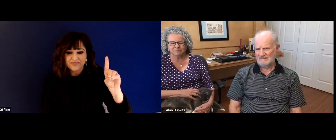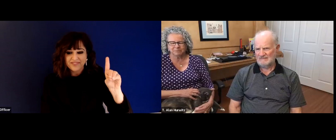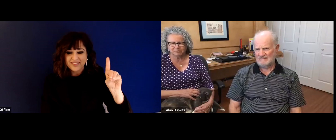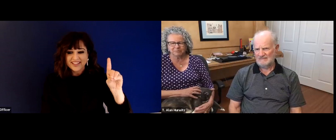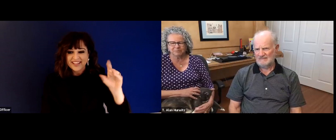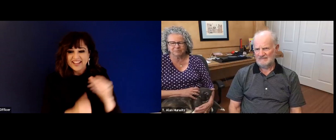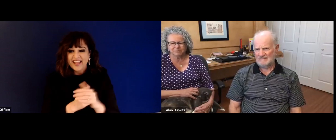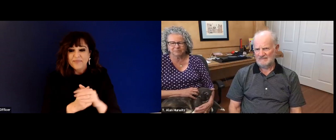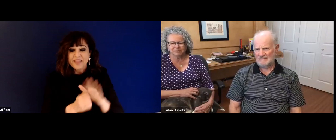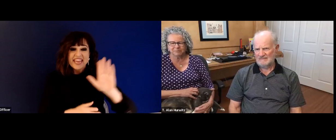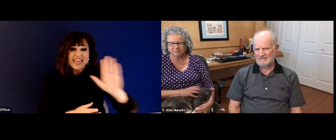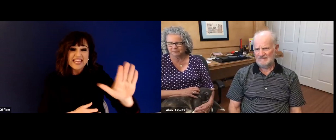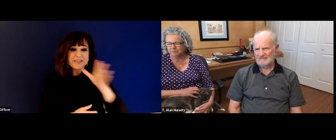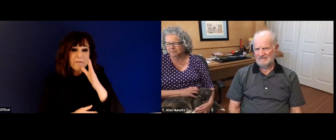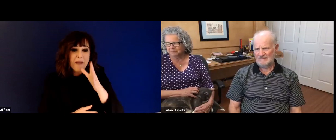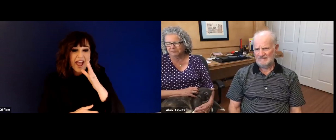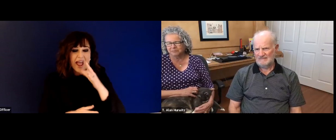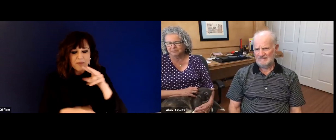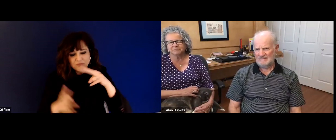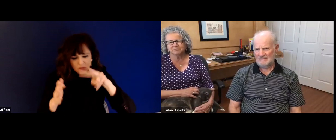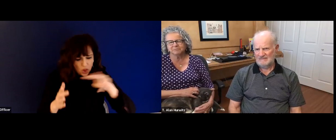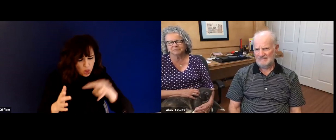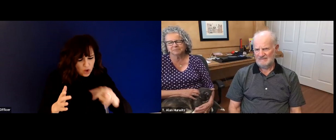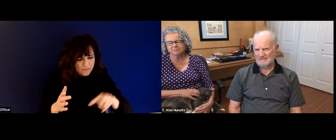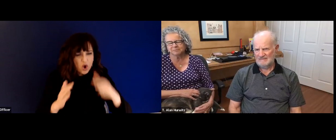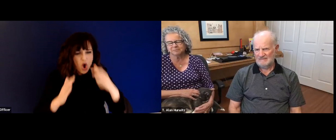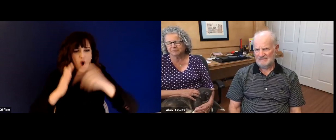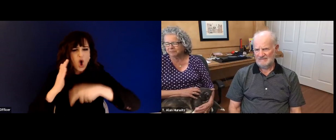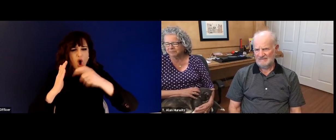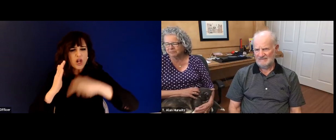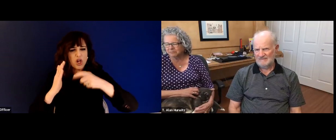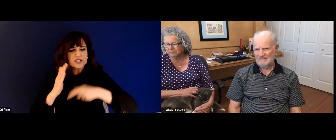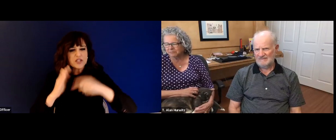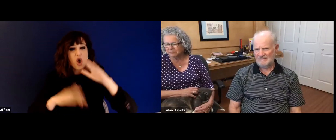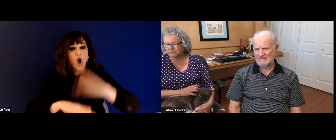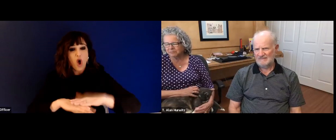parents. And they were great role models as well. To Alan,